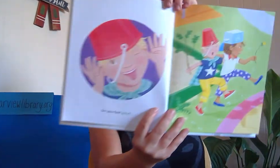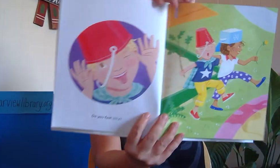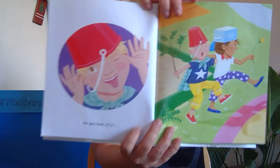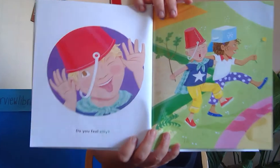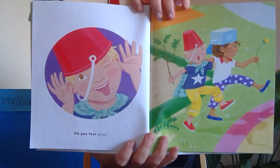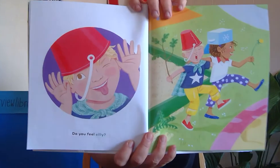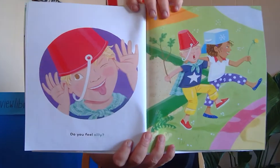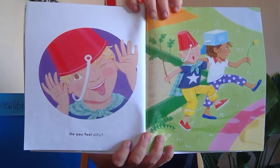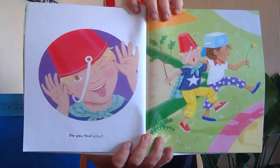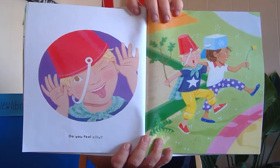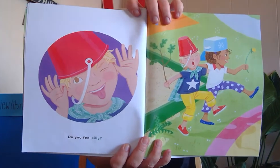do you feel silly